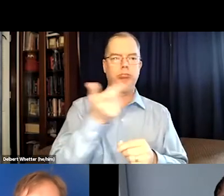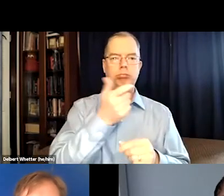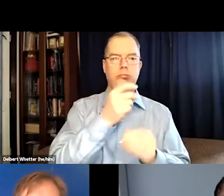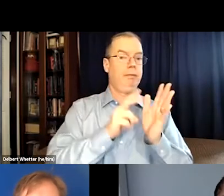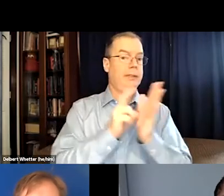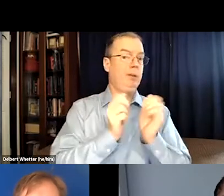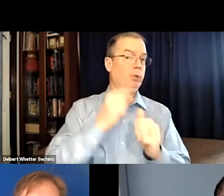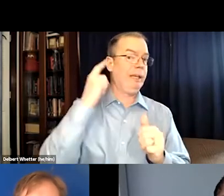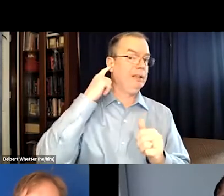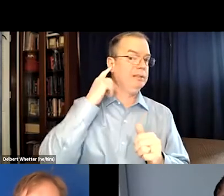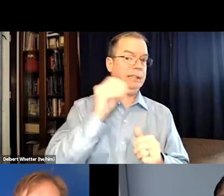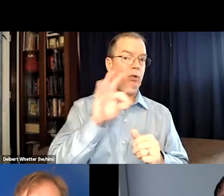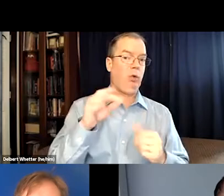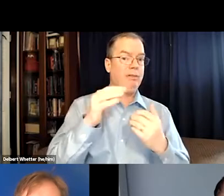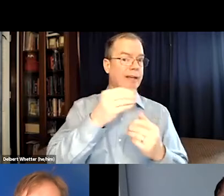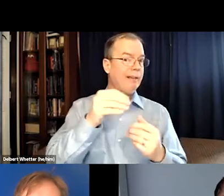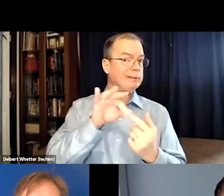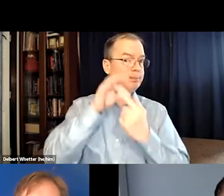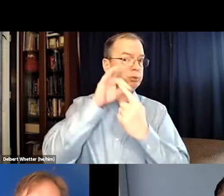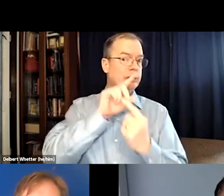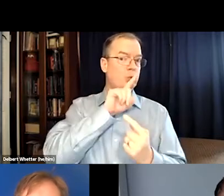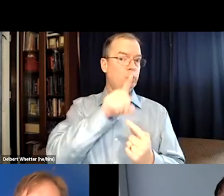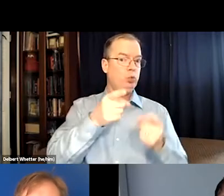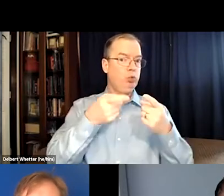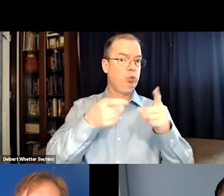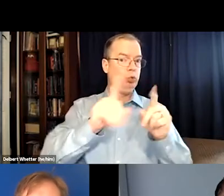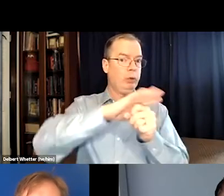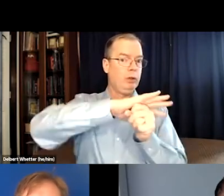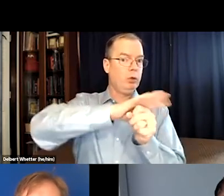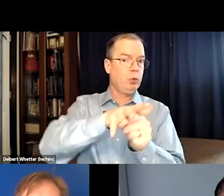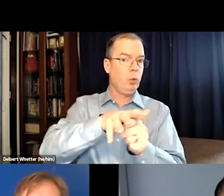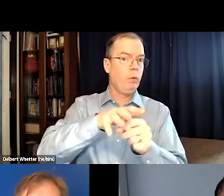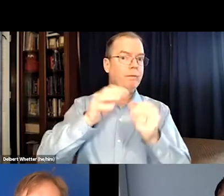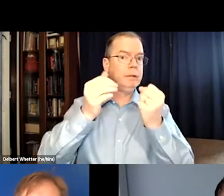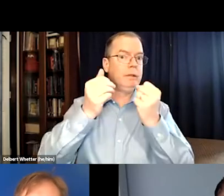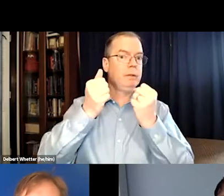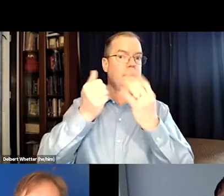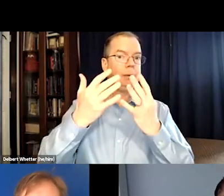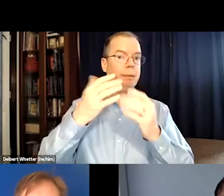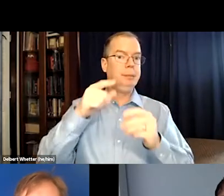and deaf people also enjoy watching videos with the sound off. And it's especially true during COVID.